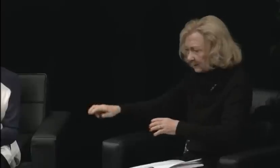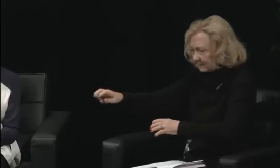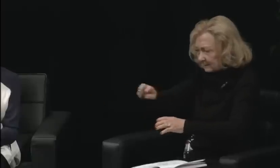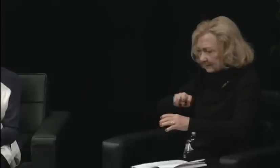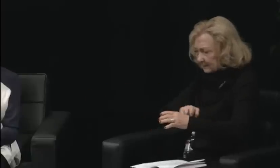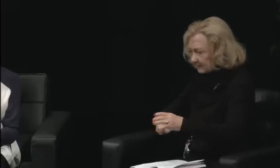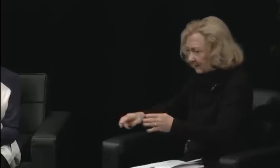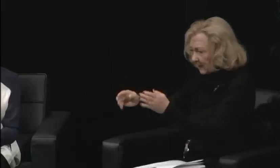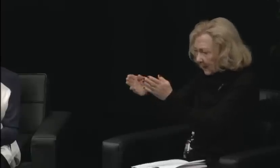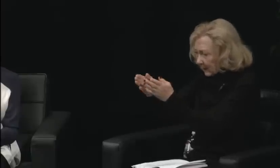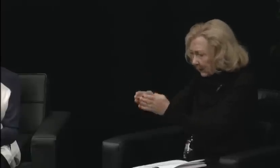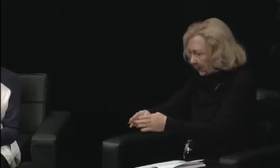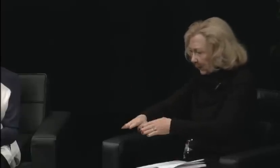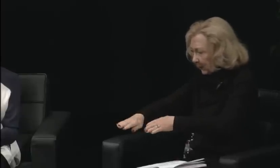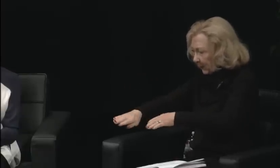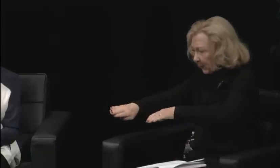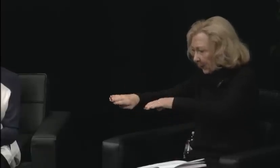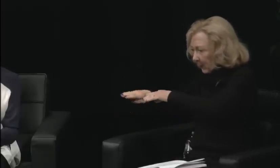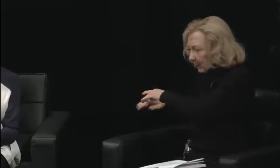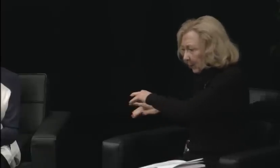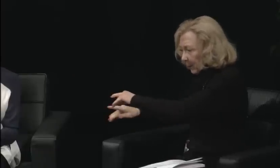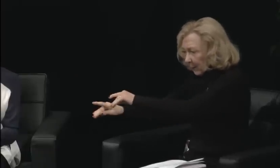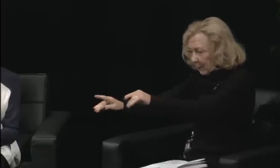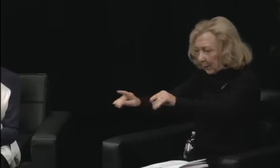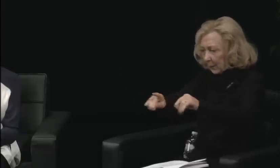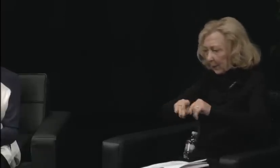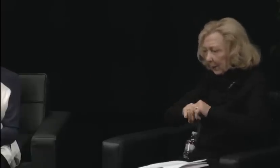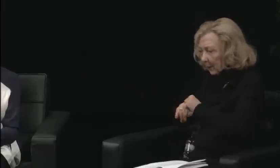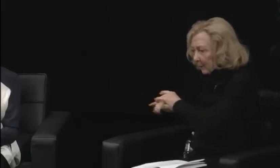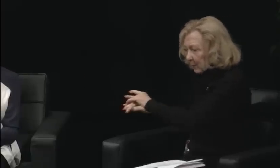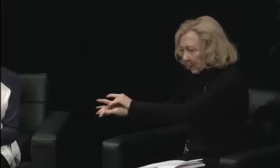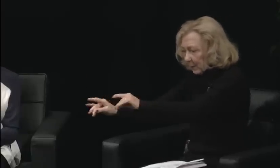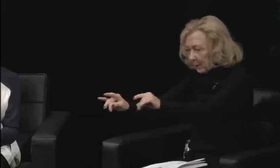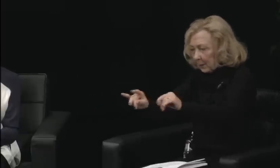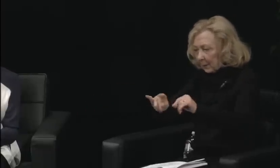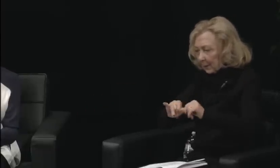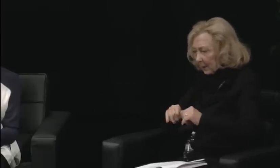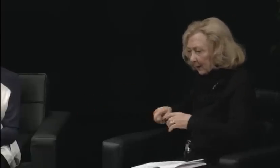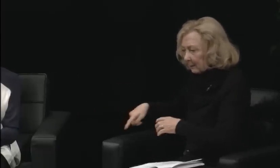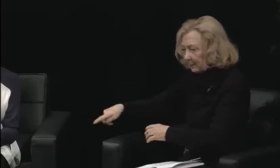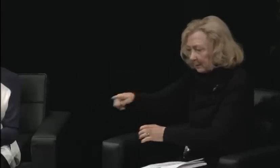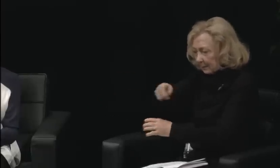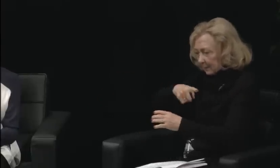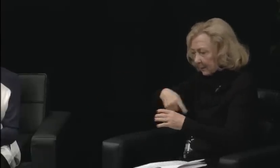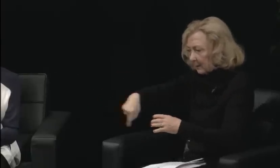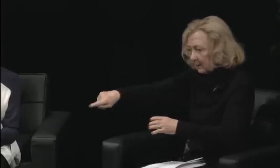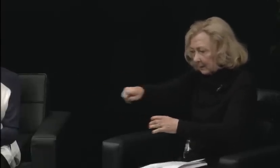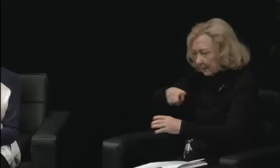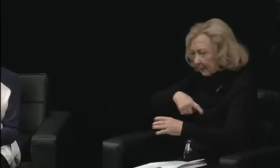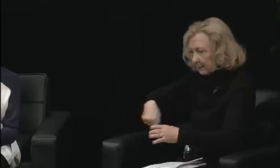Mary, do you want to share anything? Again, we knew it was there,